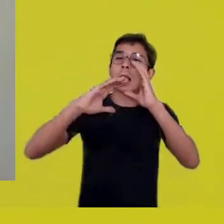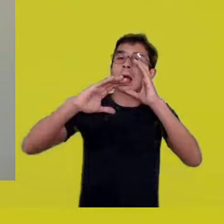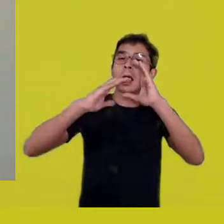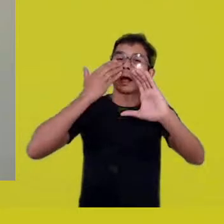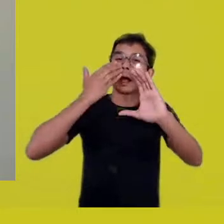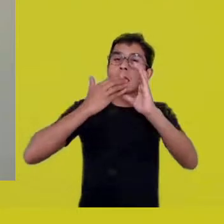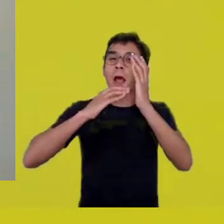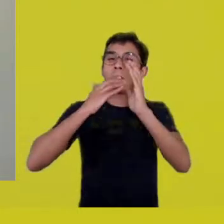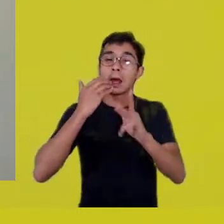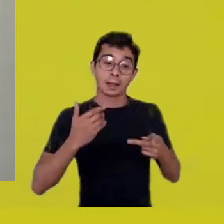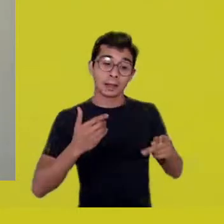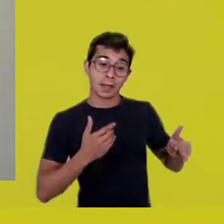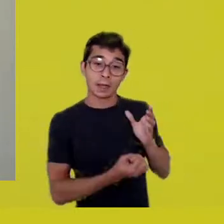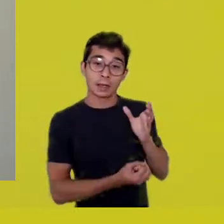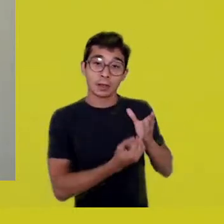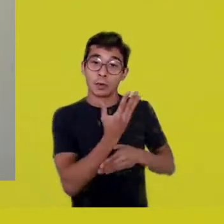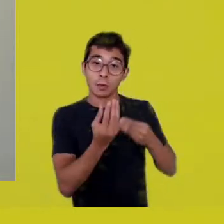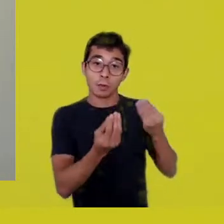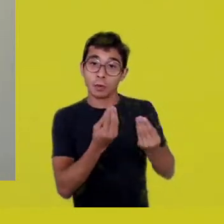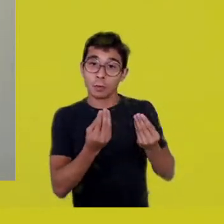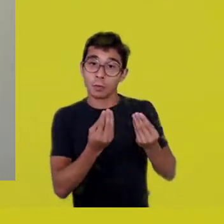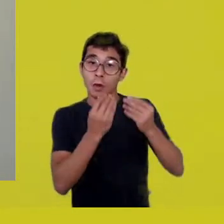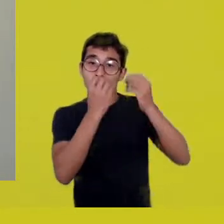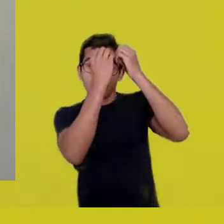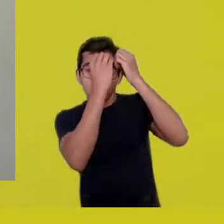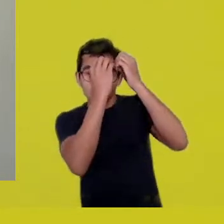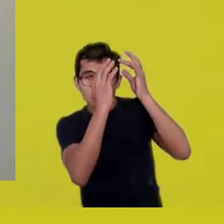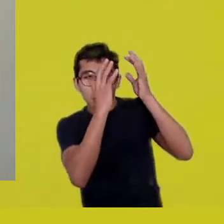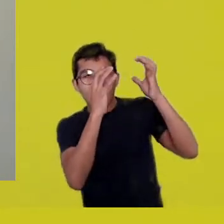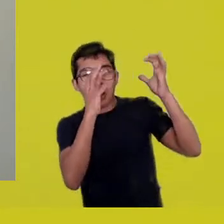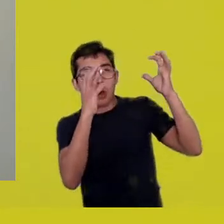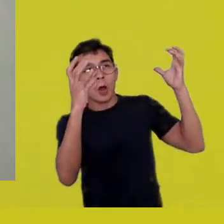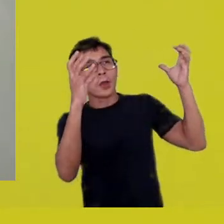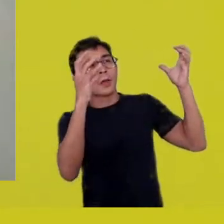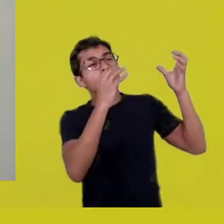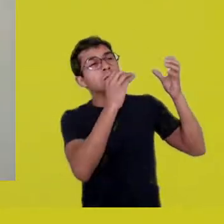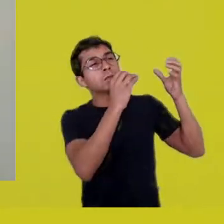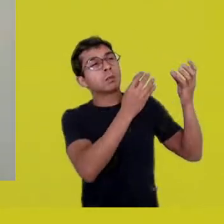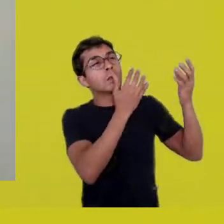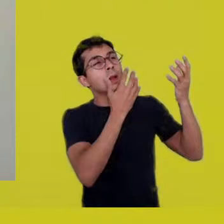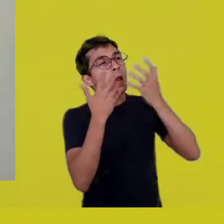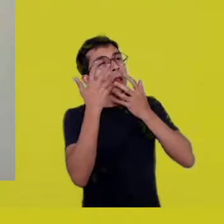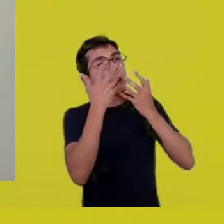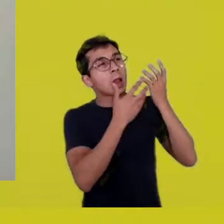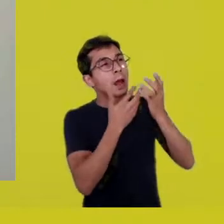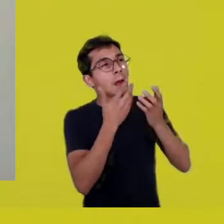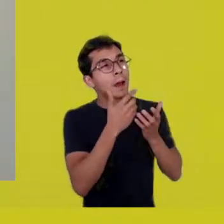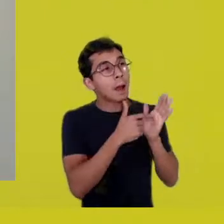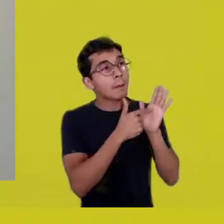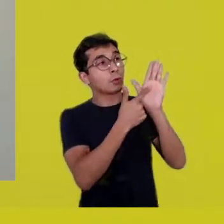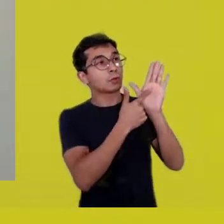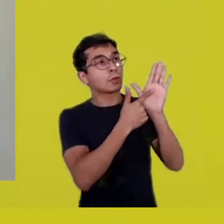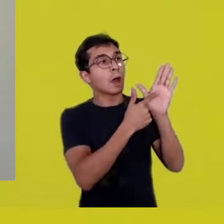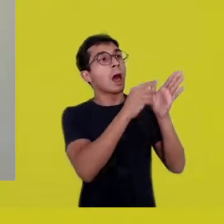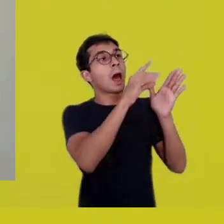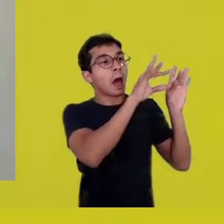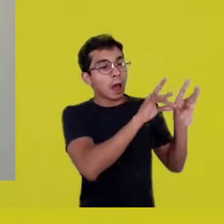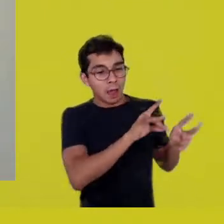I’ll say that they were received in dreams. However, if you write the music down...